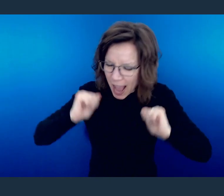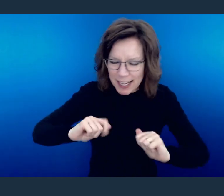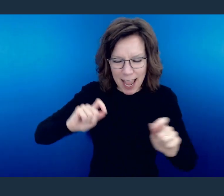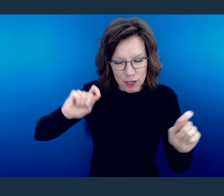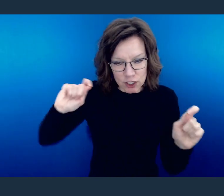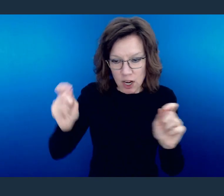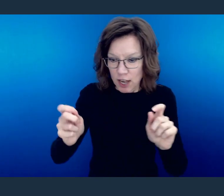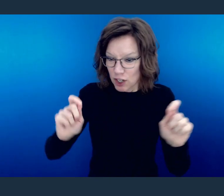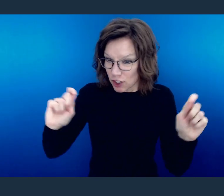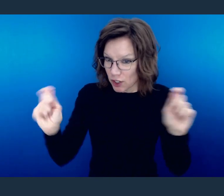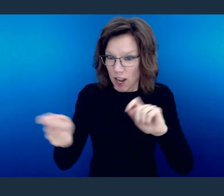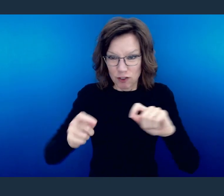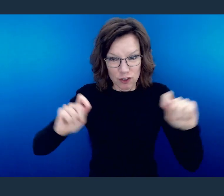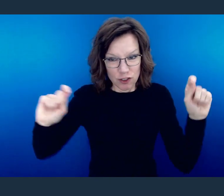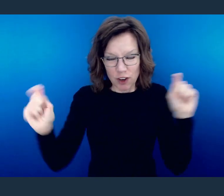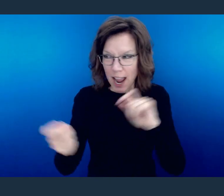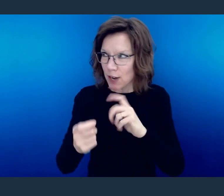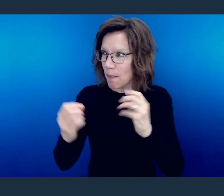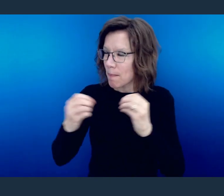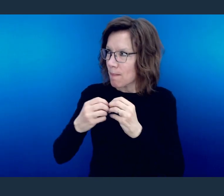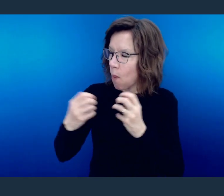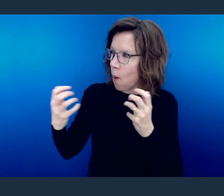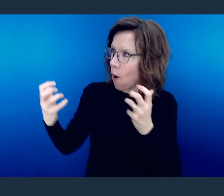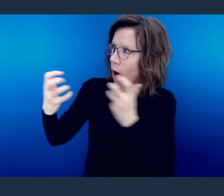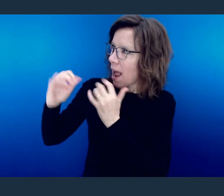We can be spiritually formed more and more into Your likeness.